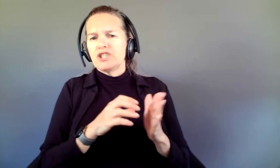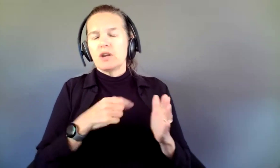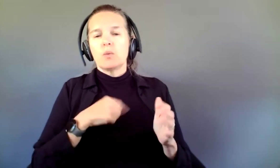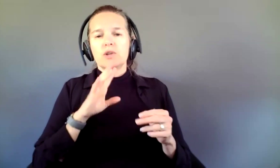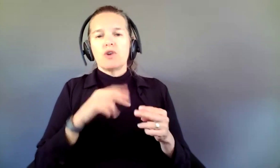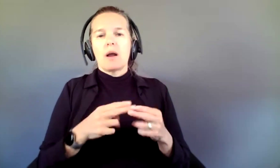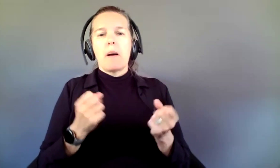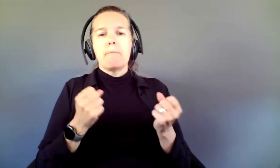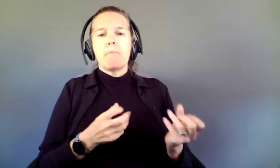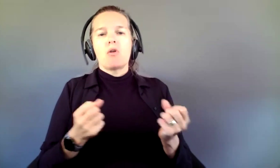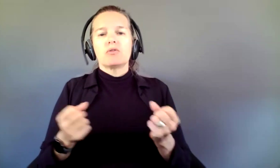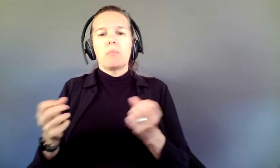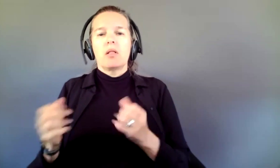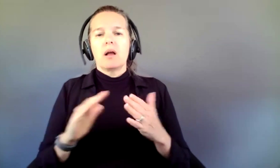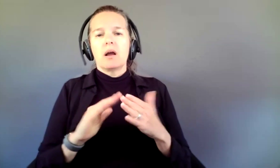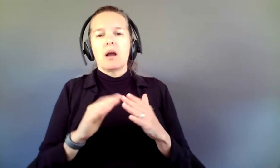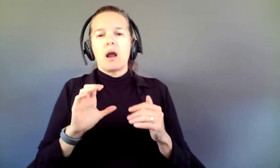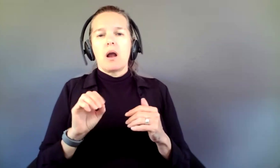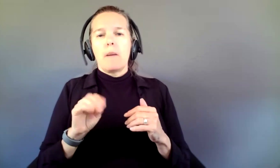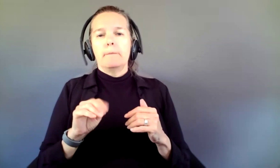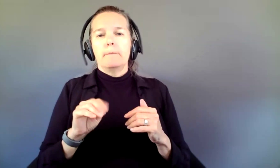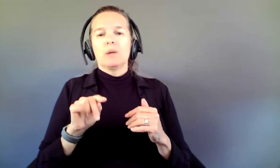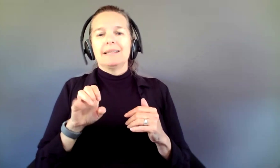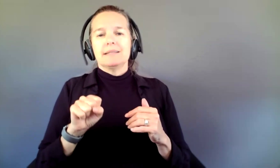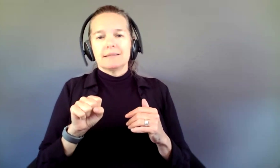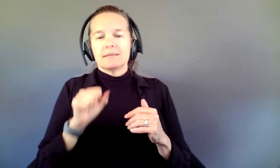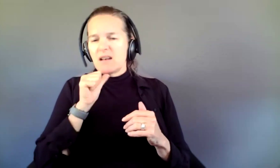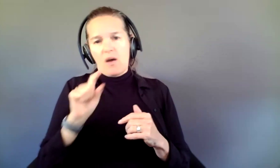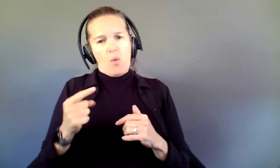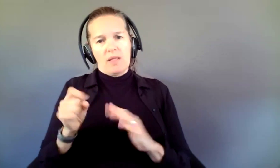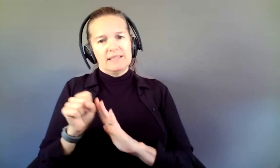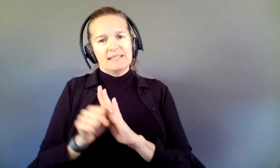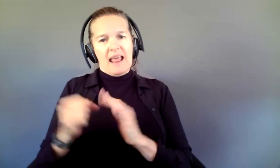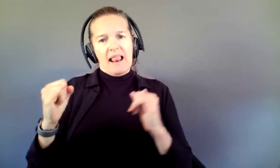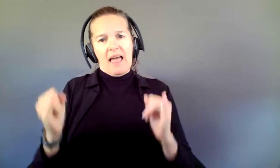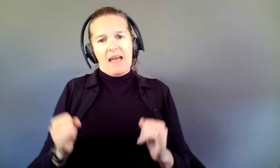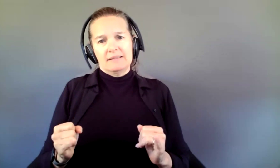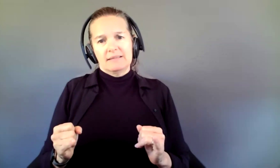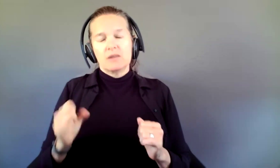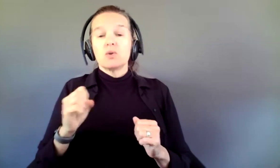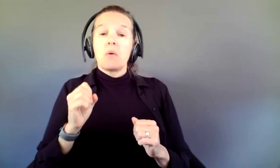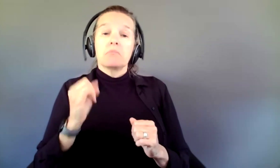communities and not just state lines. So, if you are able to demonstrate, for example, that you are